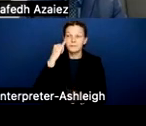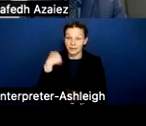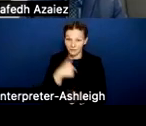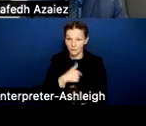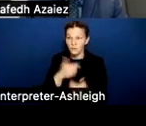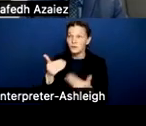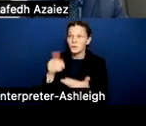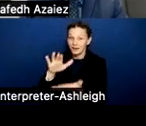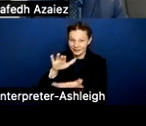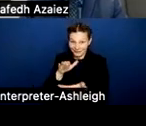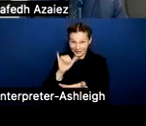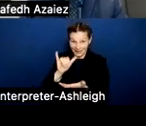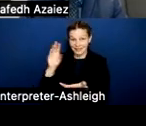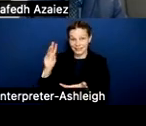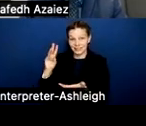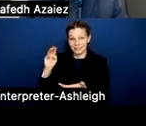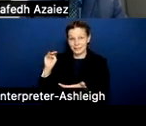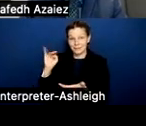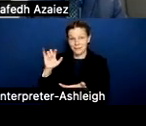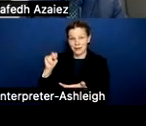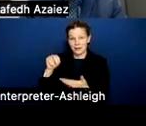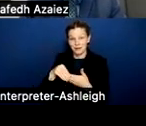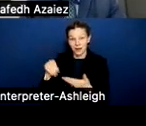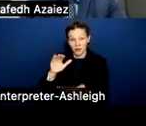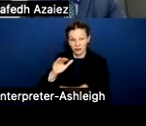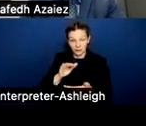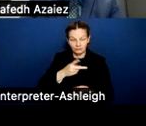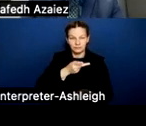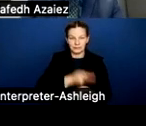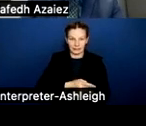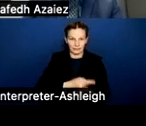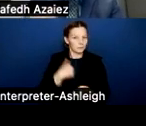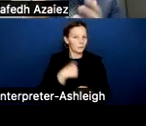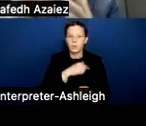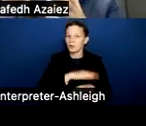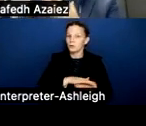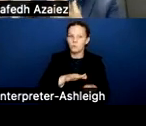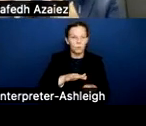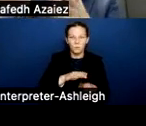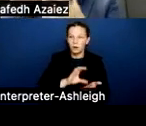we'll keep the entire $6 million. We don't have to send anything back to the state. It's not part of the recapture,